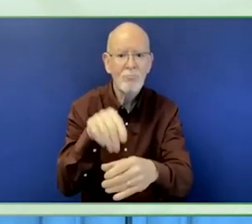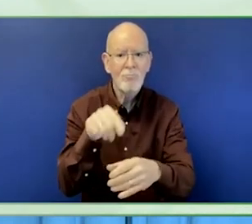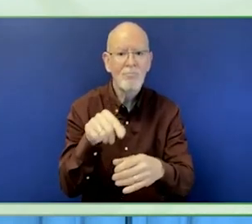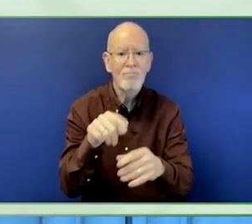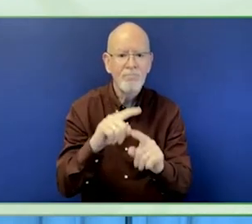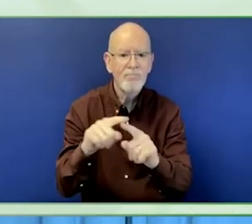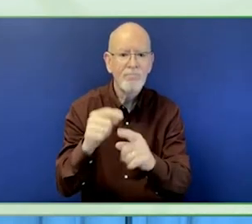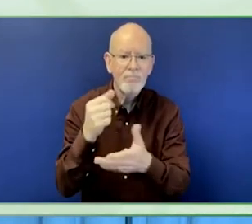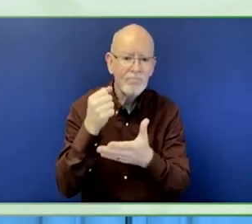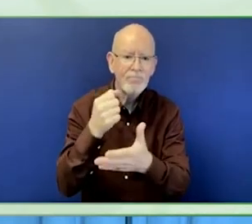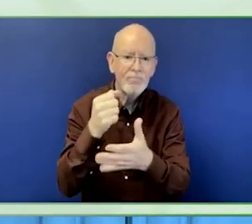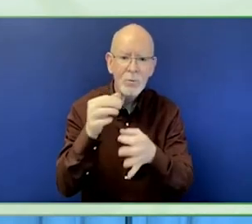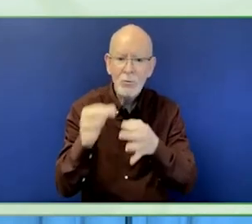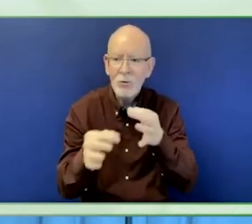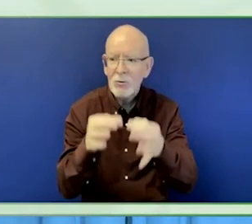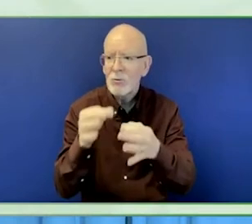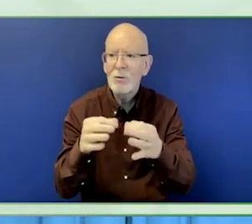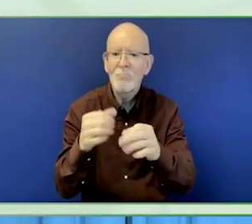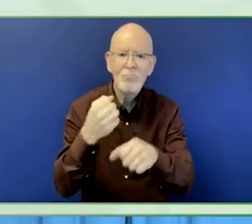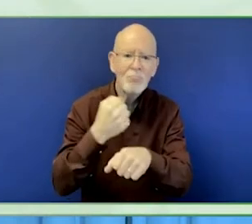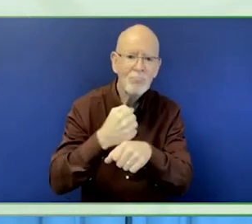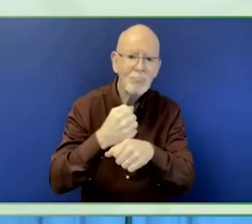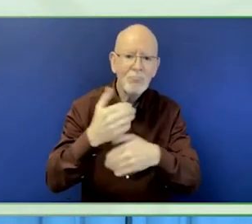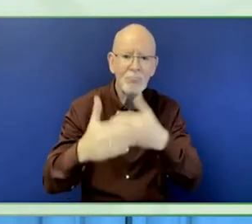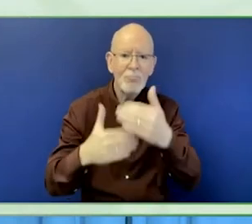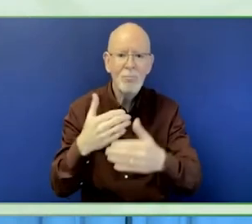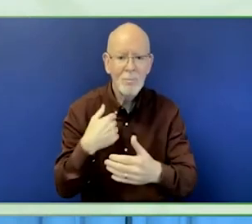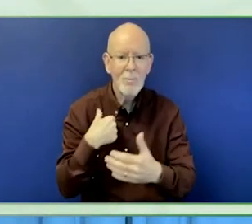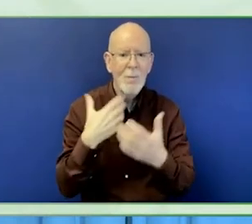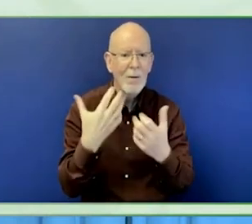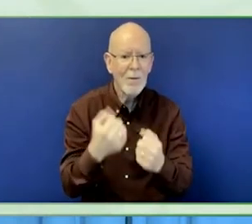This means that teams are held accountable for this ability